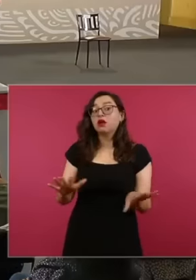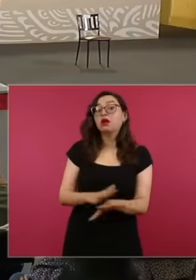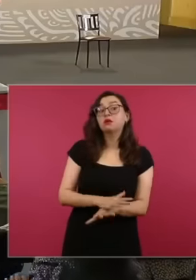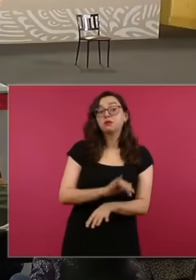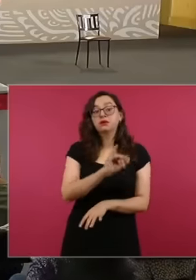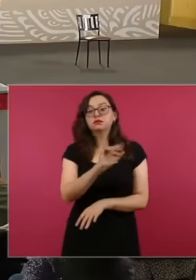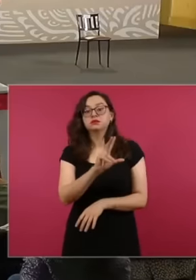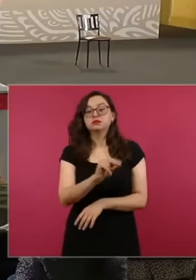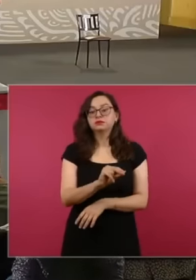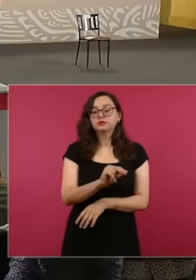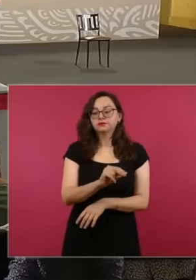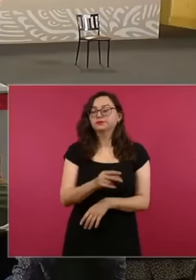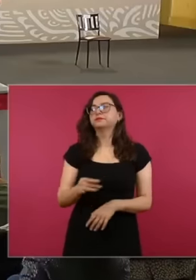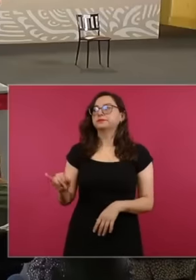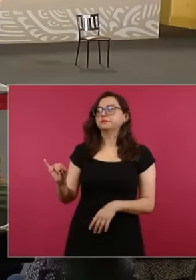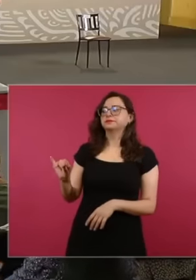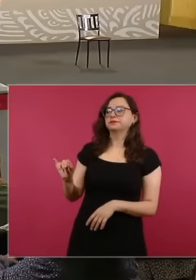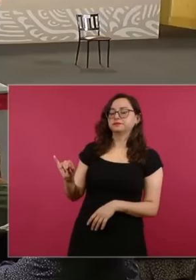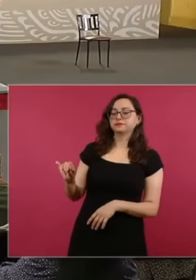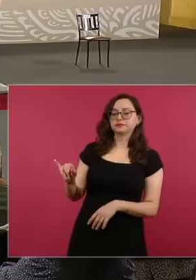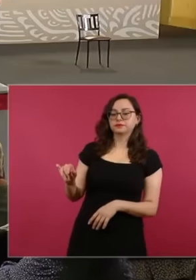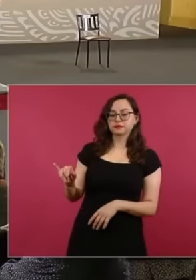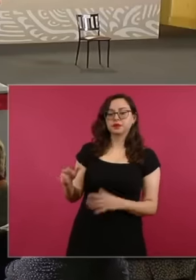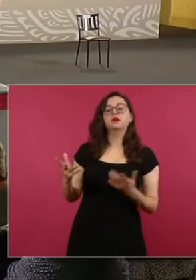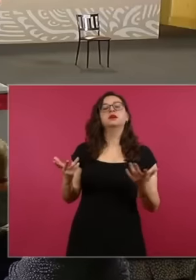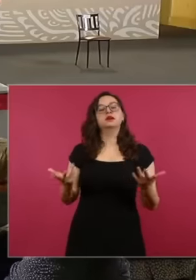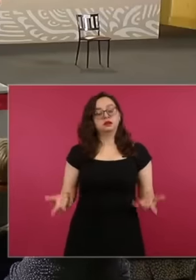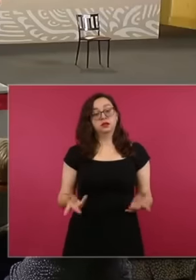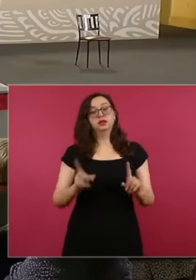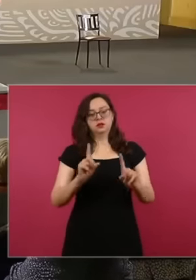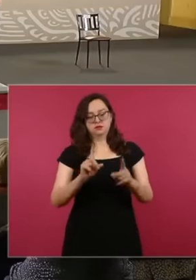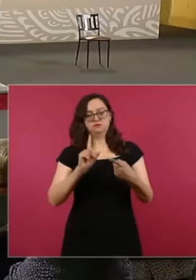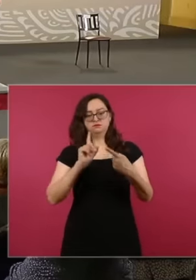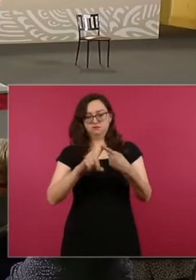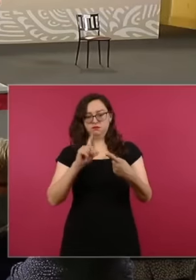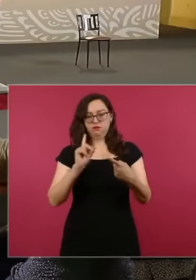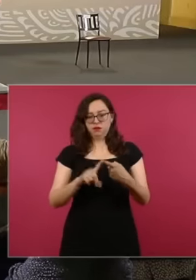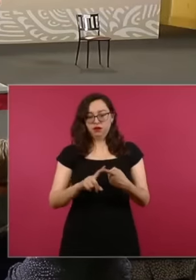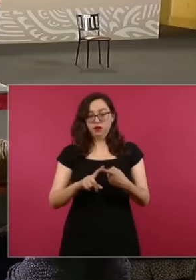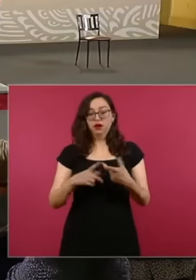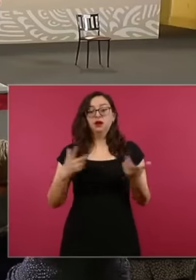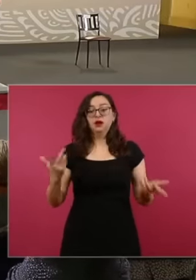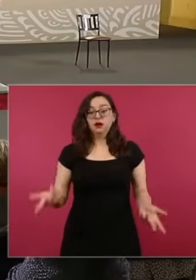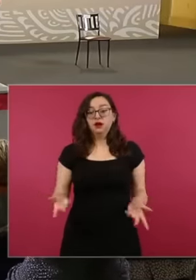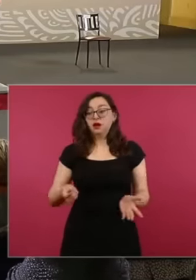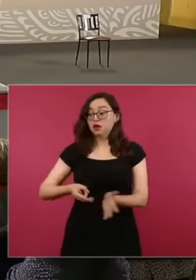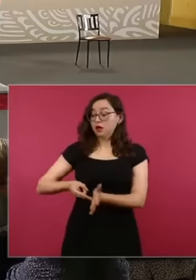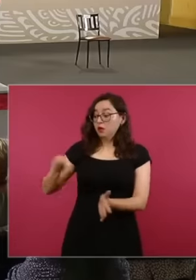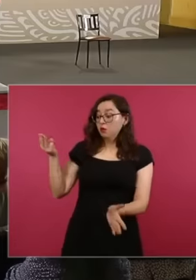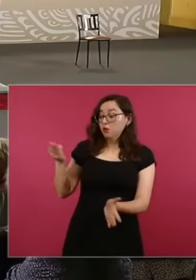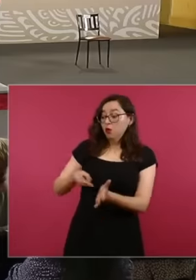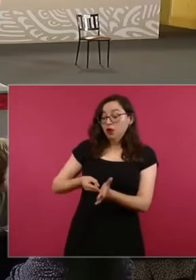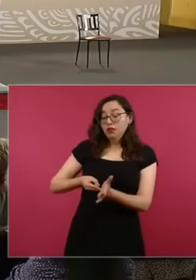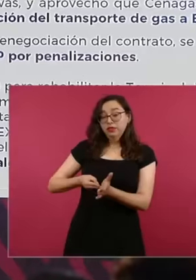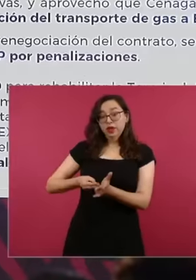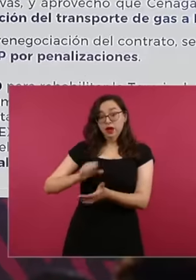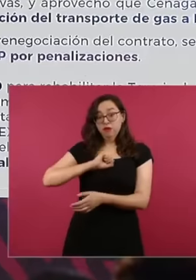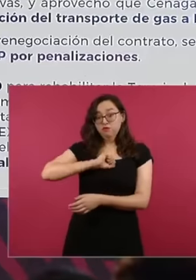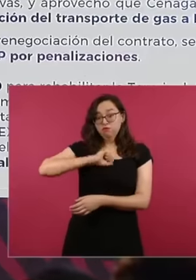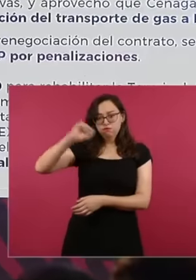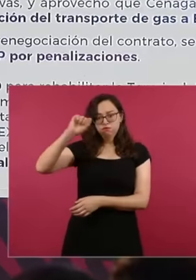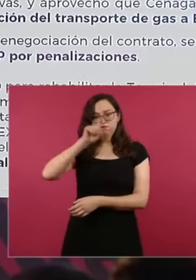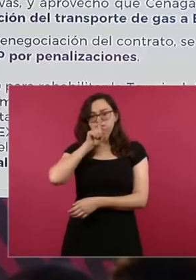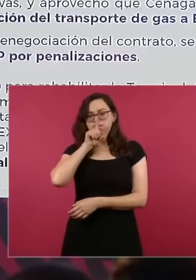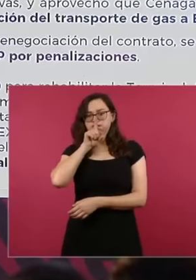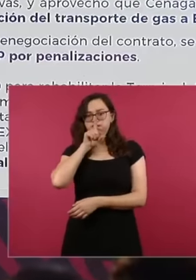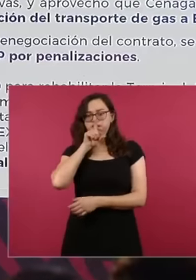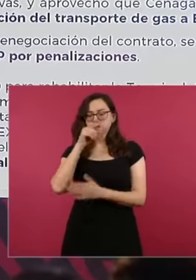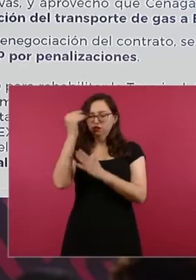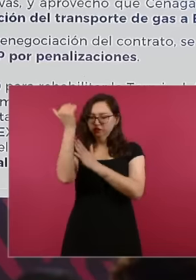the following was achieved: not paying more than 3,000 million pesos in penalties, we obtained 15 million